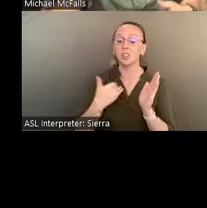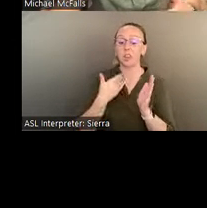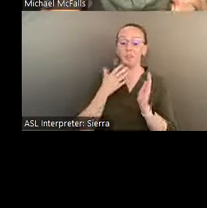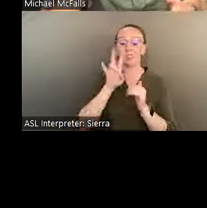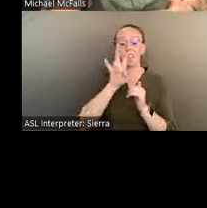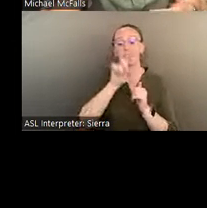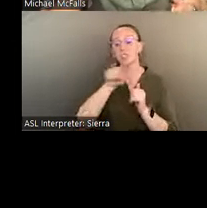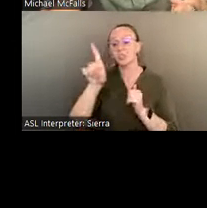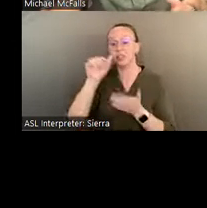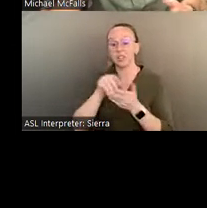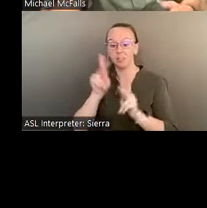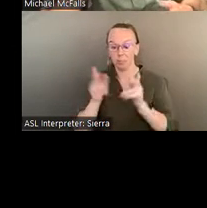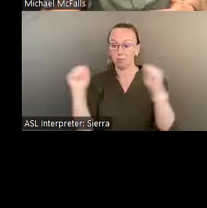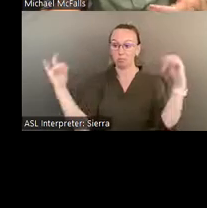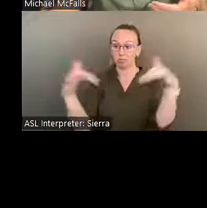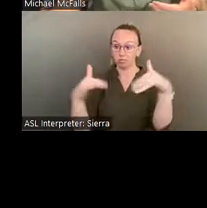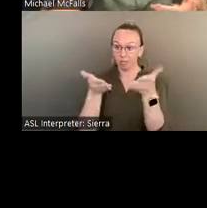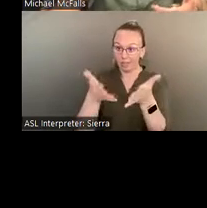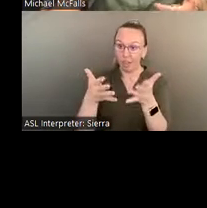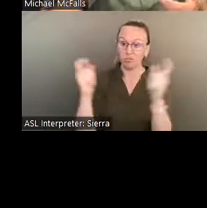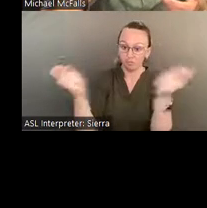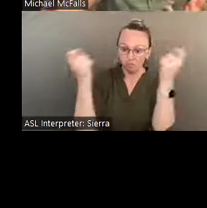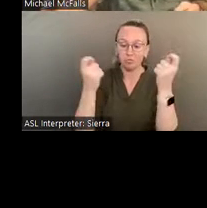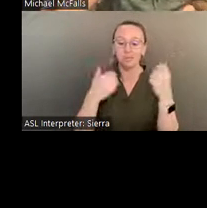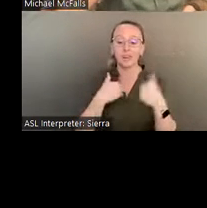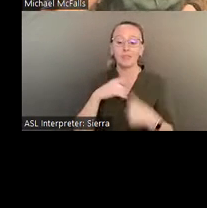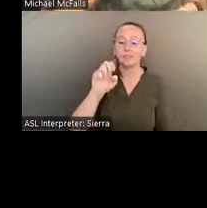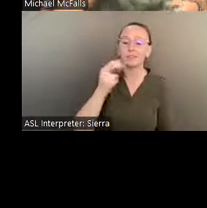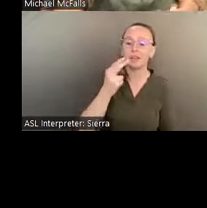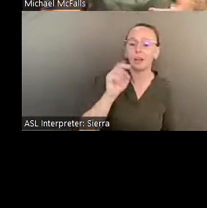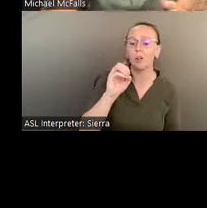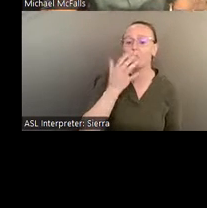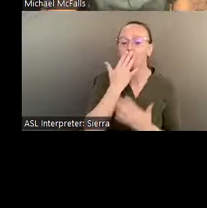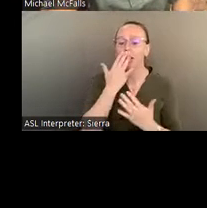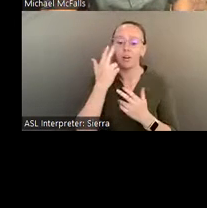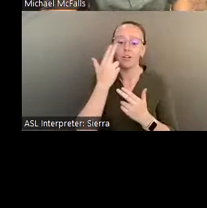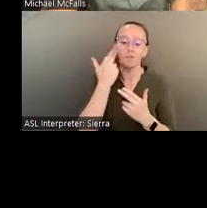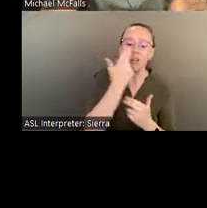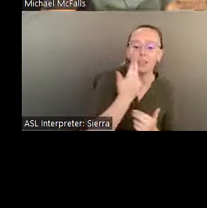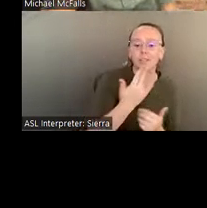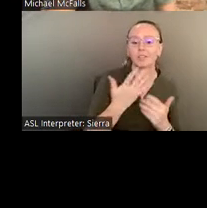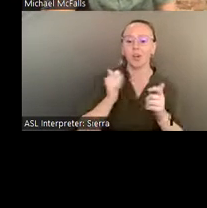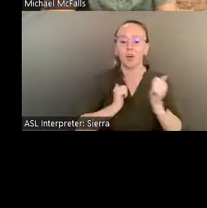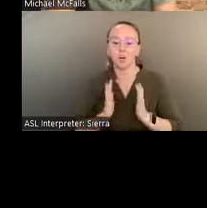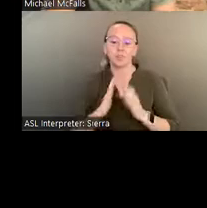We have artists, musicians: we have the technicolor face painter, the cosmic cosmetologist, the